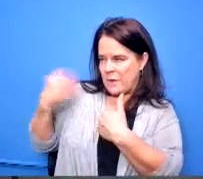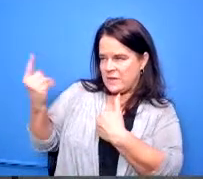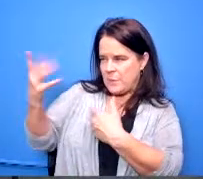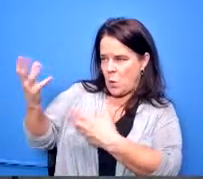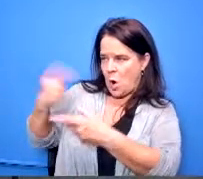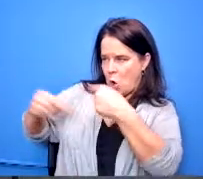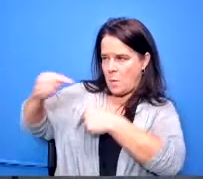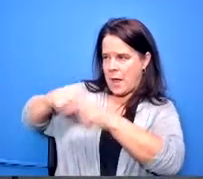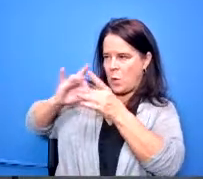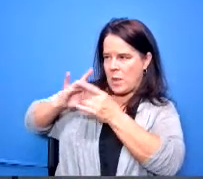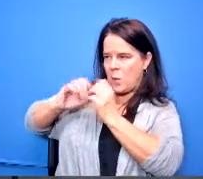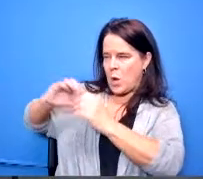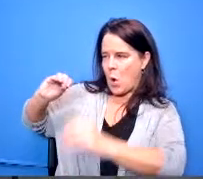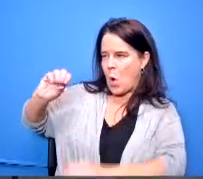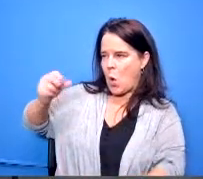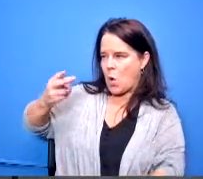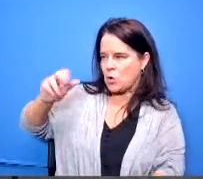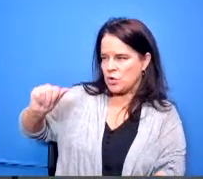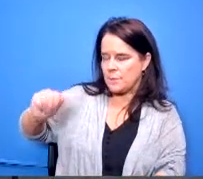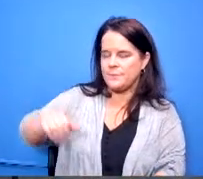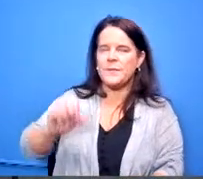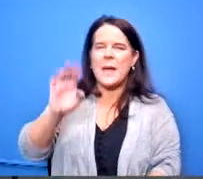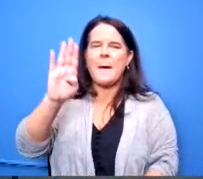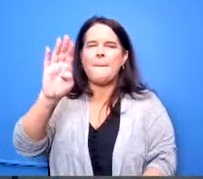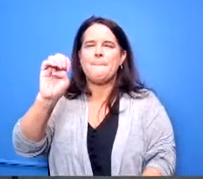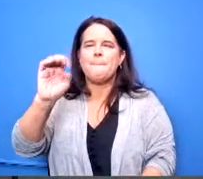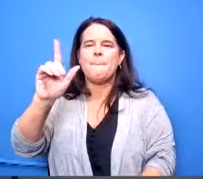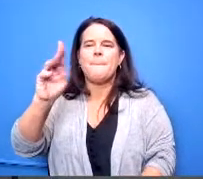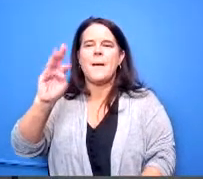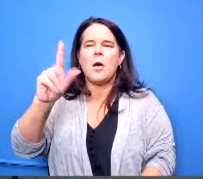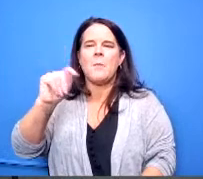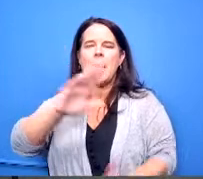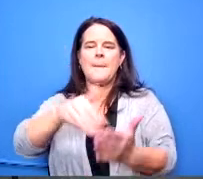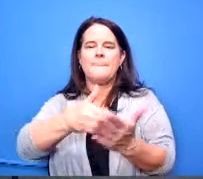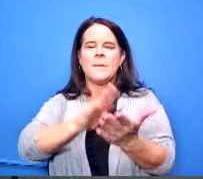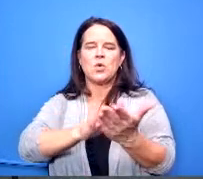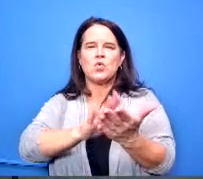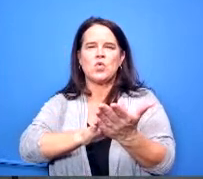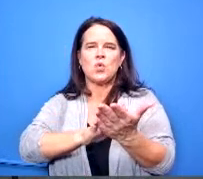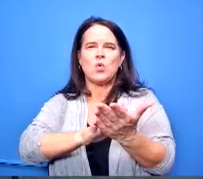yes is belmont middle school not in athletics they're getting added on there okay because